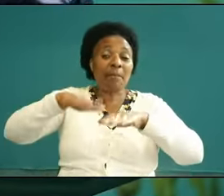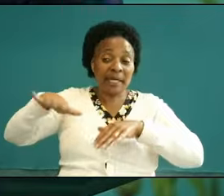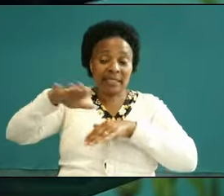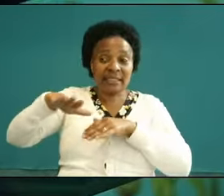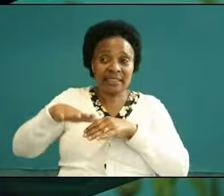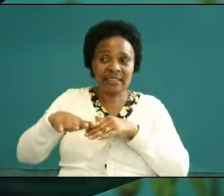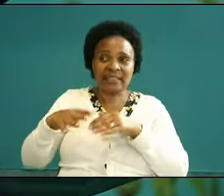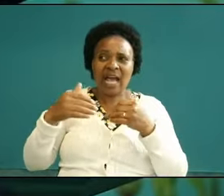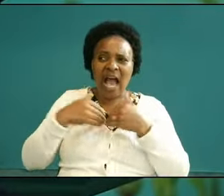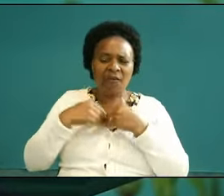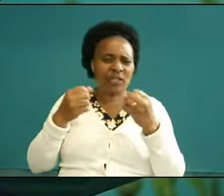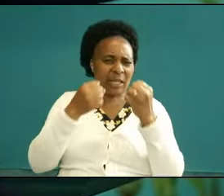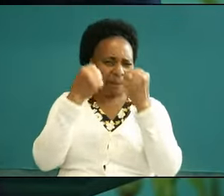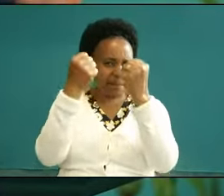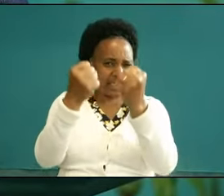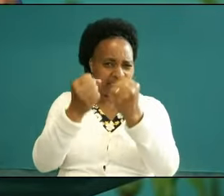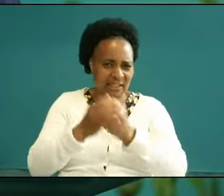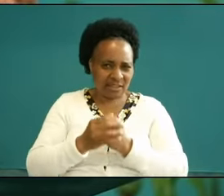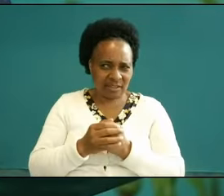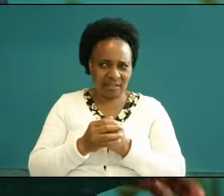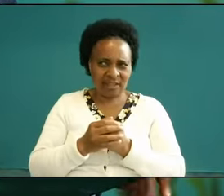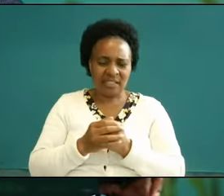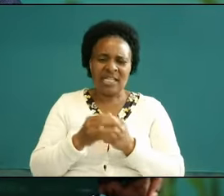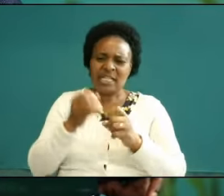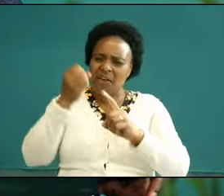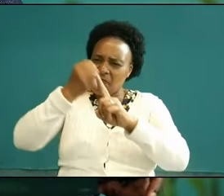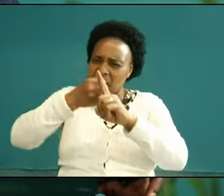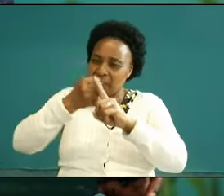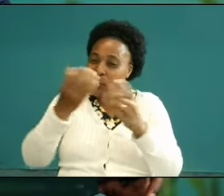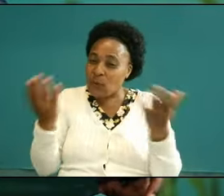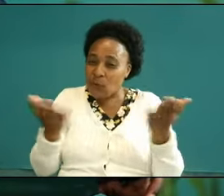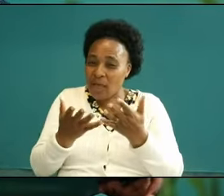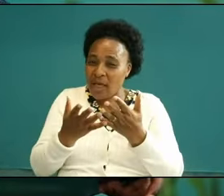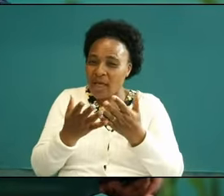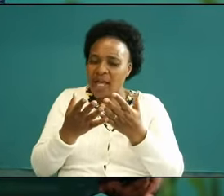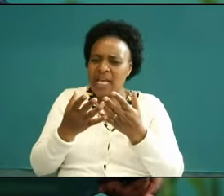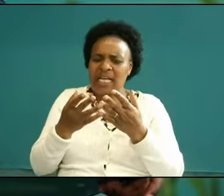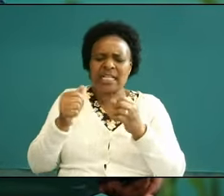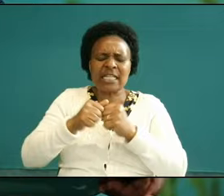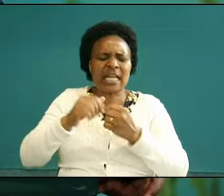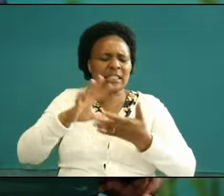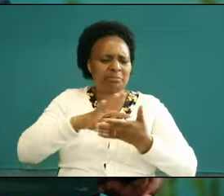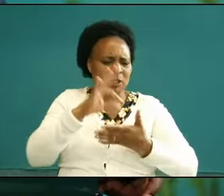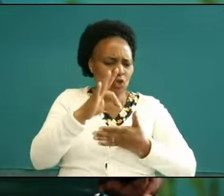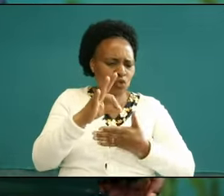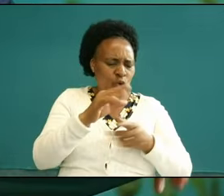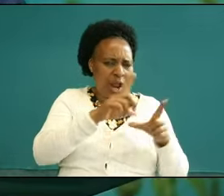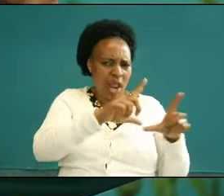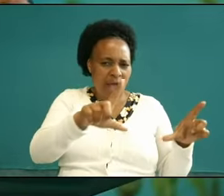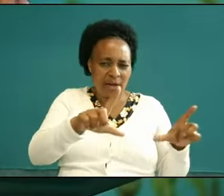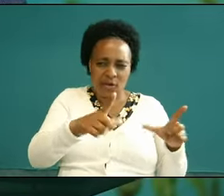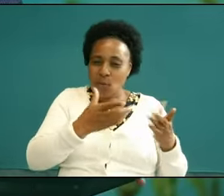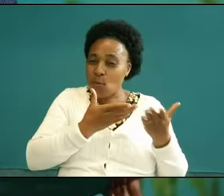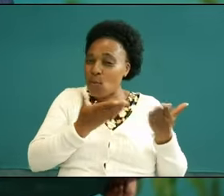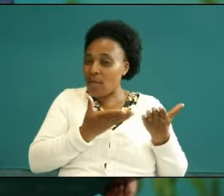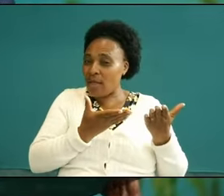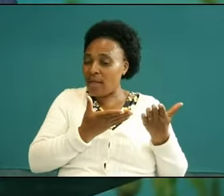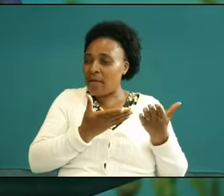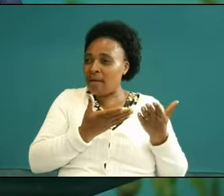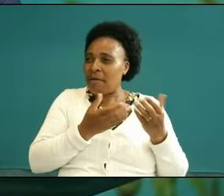are fighting in heaven no no they are fighting in a spiritual realm where you can't get in your